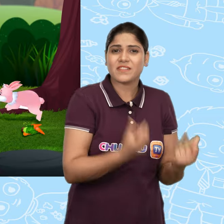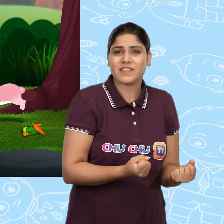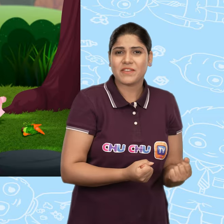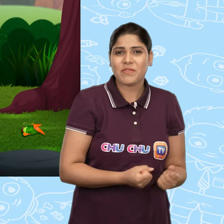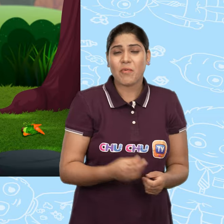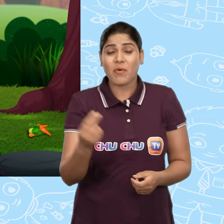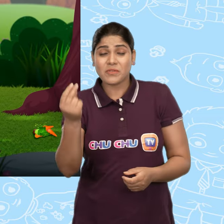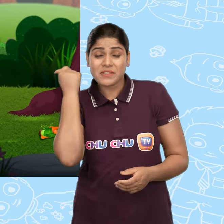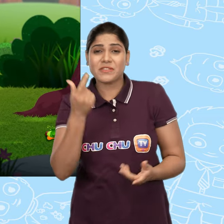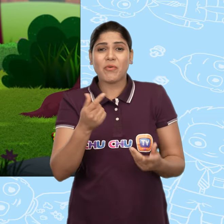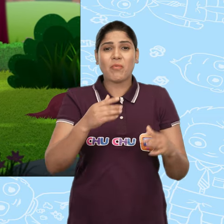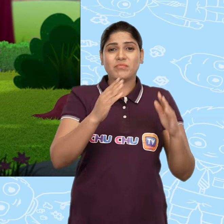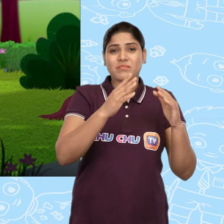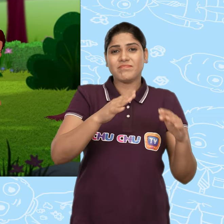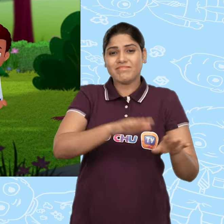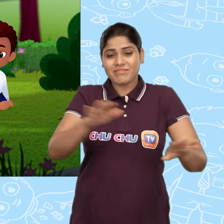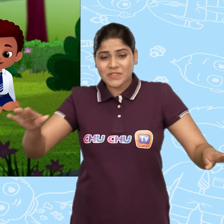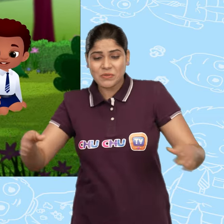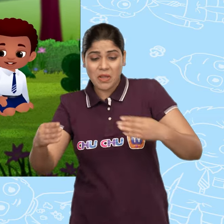Soon the rabbit was hopping along with the children.